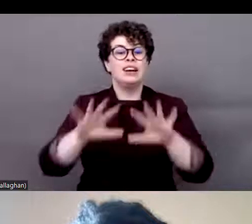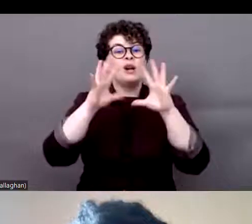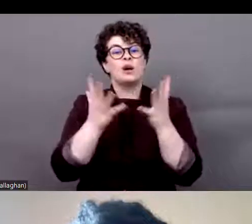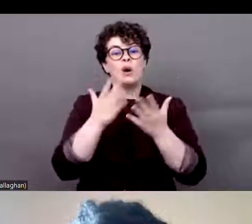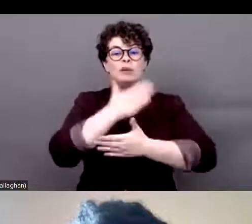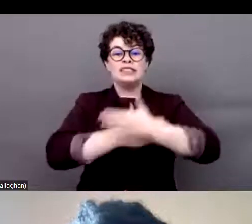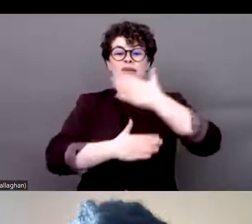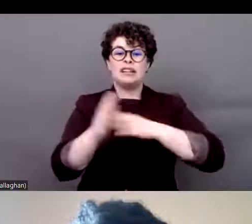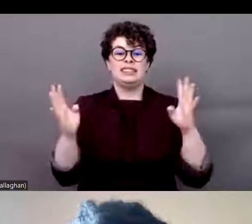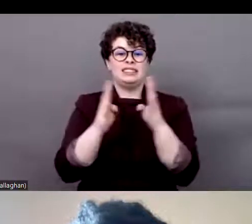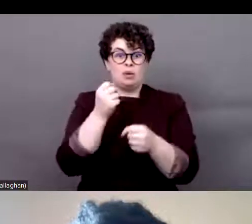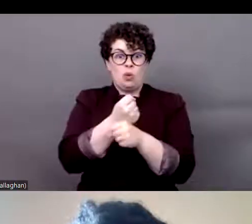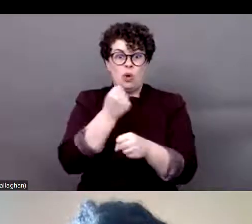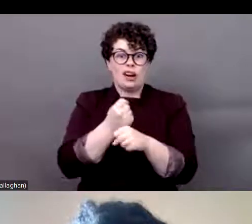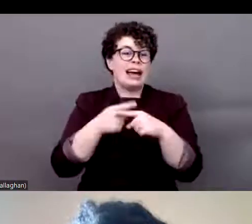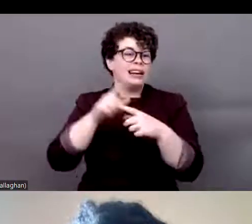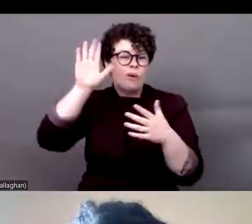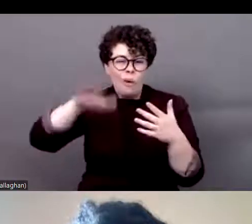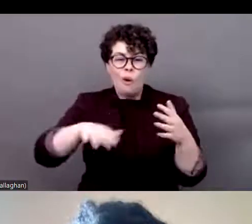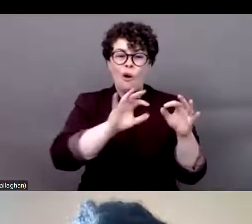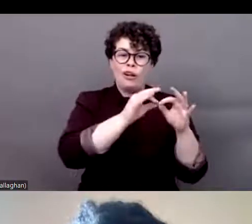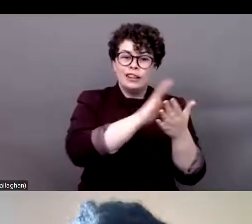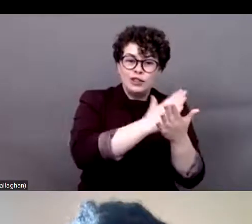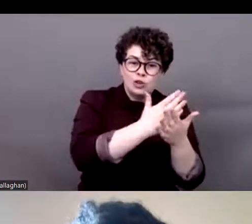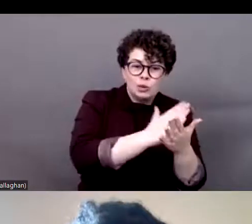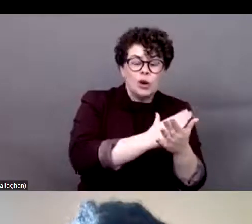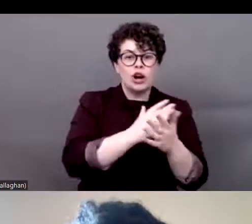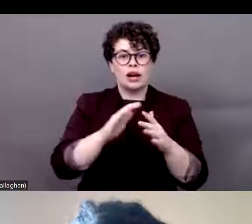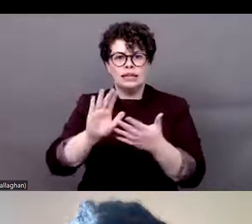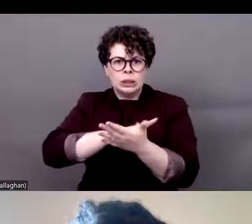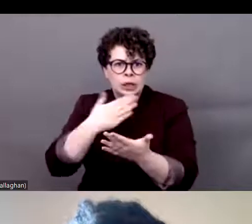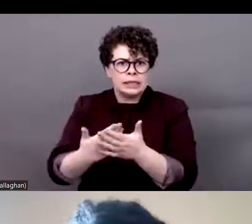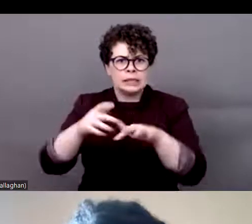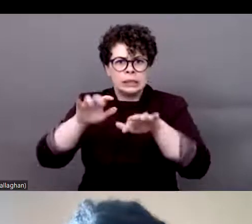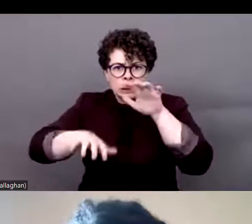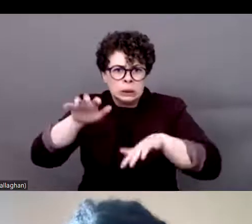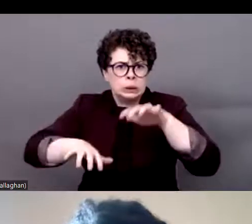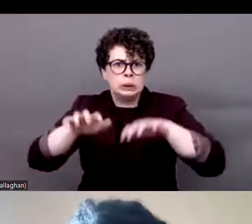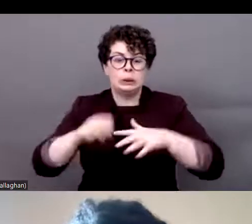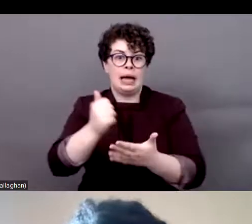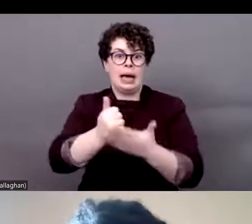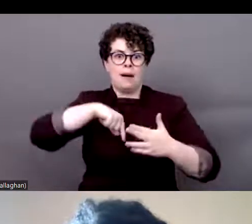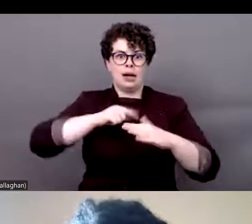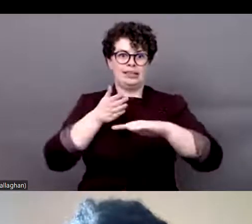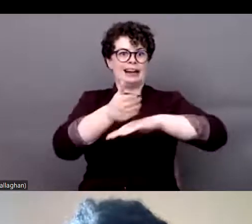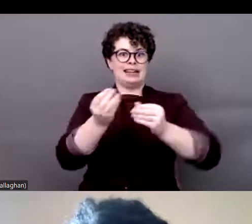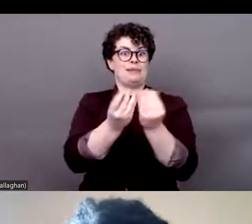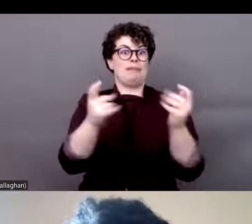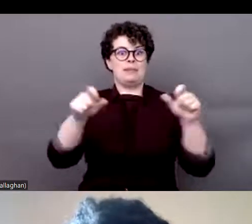Importam and the secretarial and the wonderful interpretation and captioning teams who have helped to make our event as accessible as